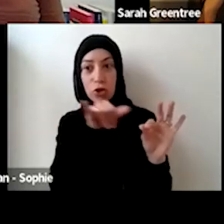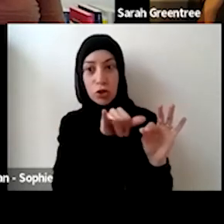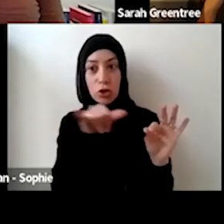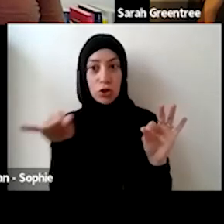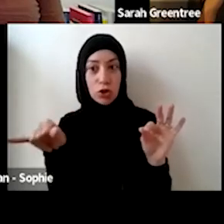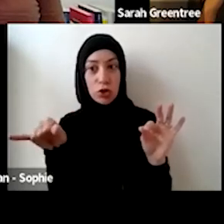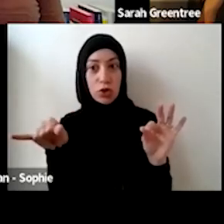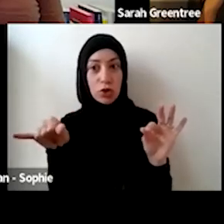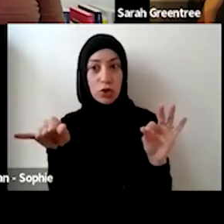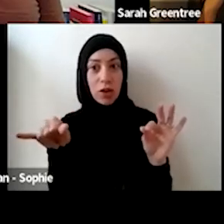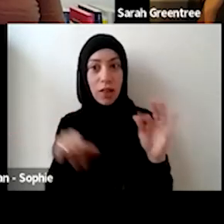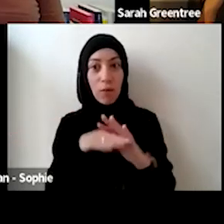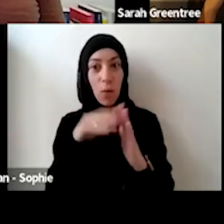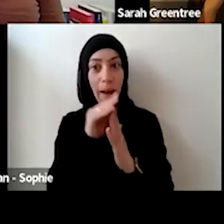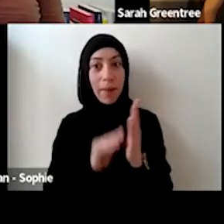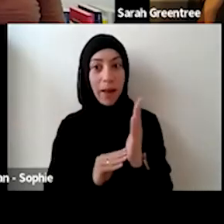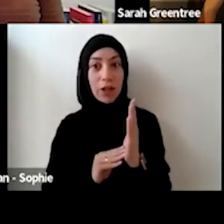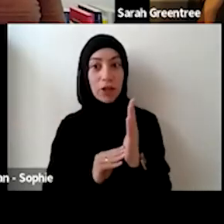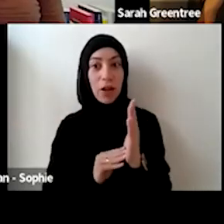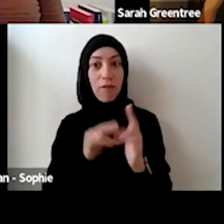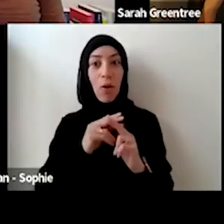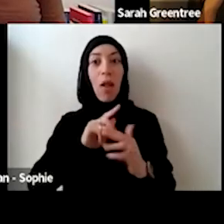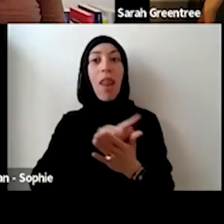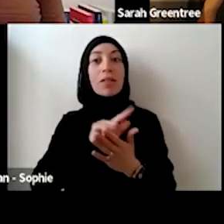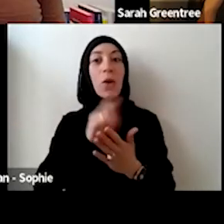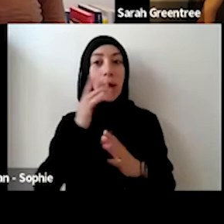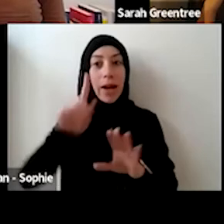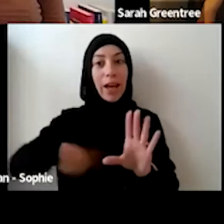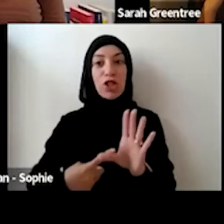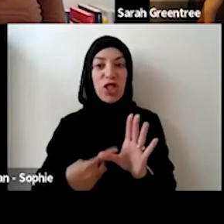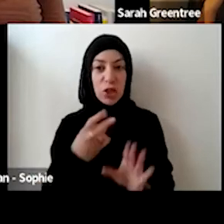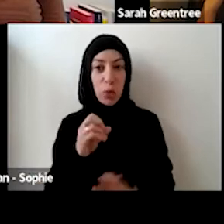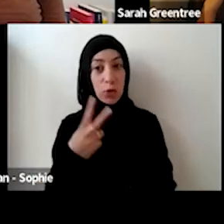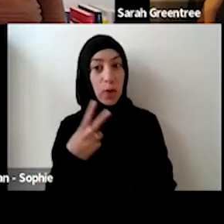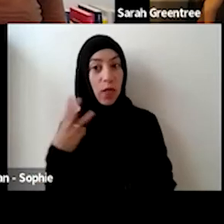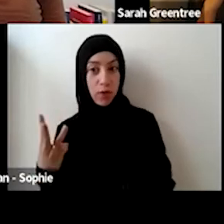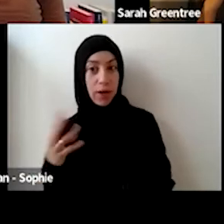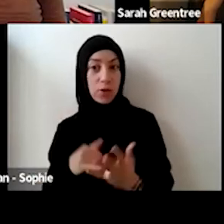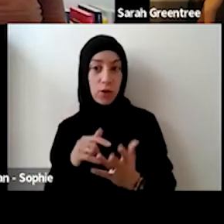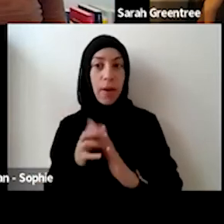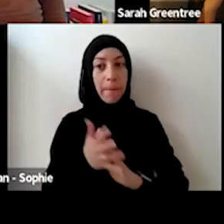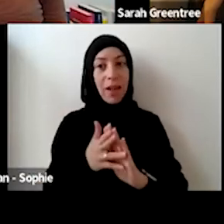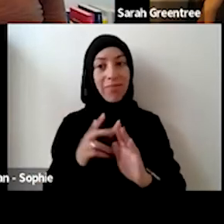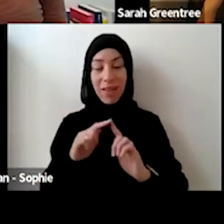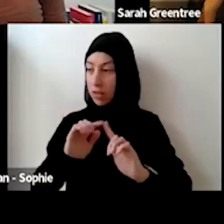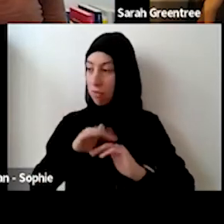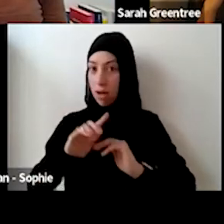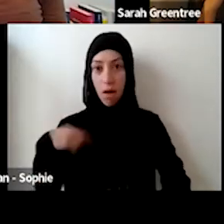if the full application would come to later in 2,000 and for the application would come to in 2023. 23, and that really is about us having the ability, I suppose, to.